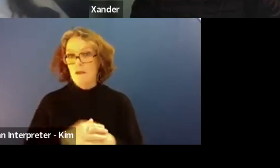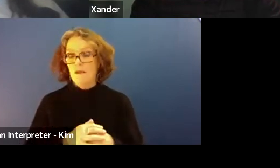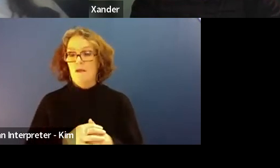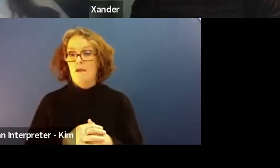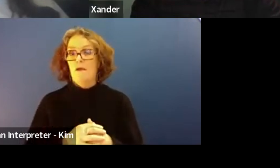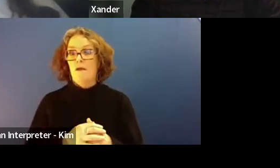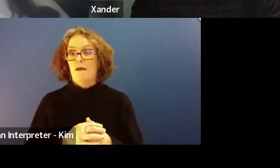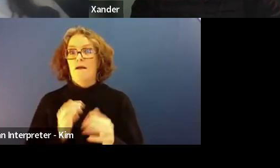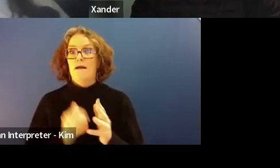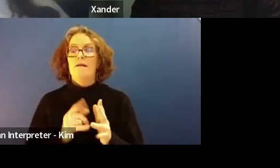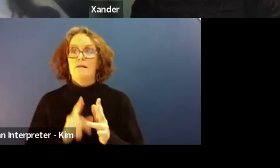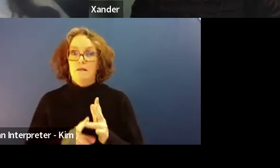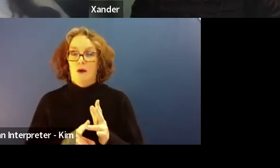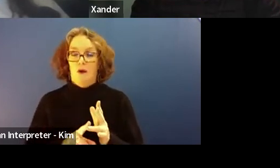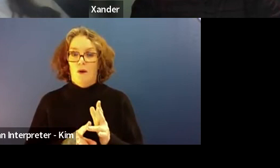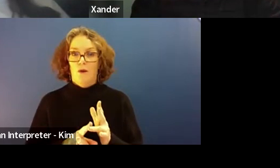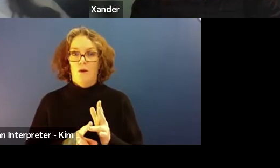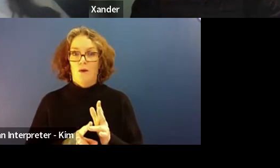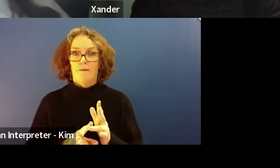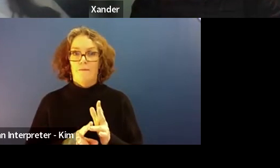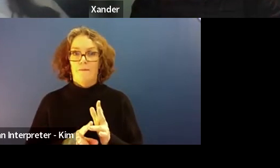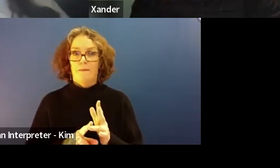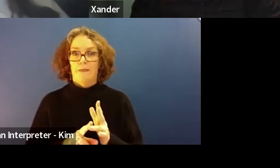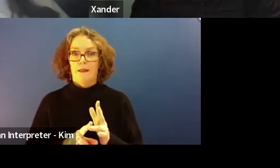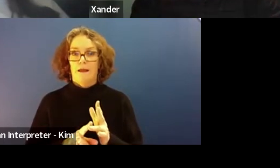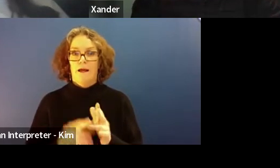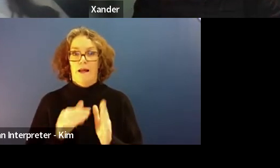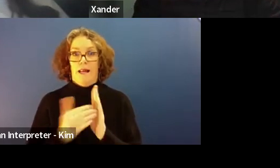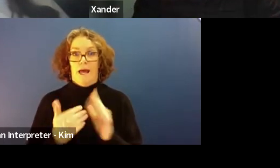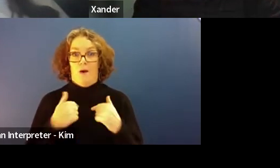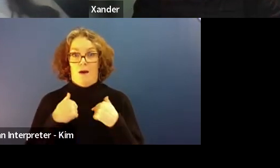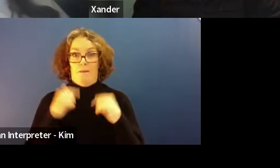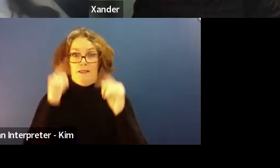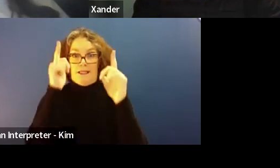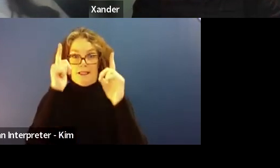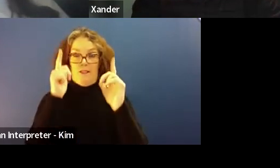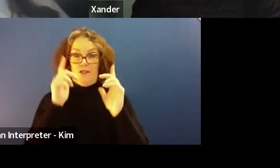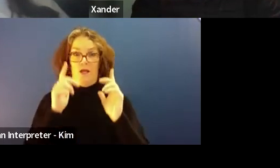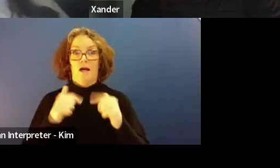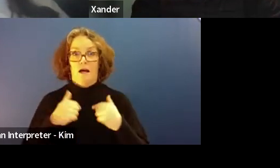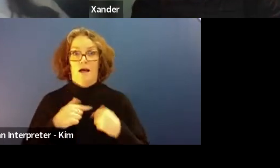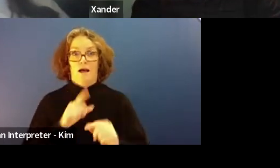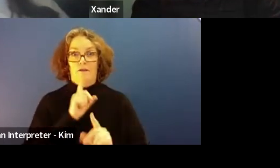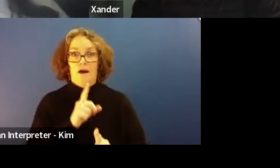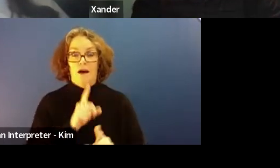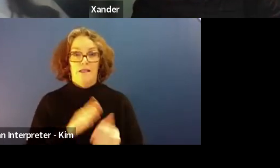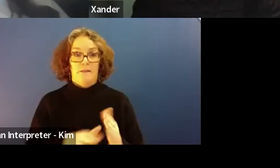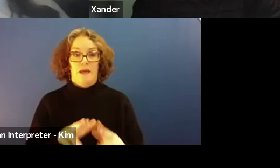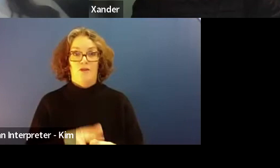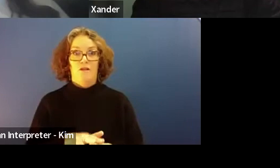So, as a teacher, now that is my biggest piece of advice to parents as well.